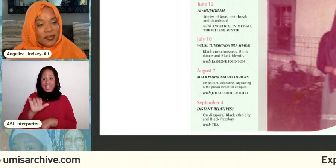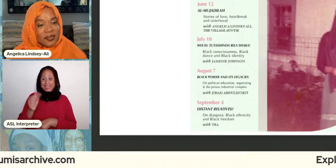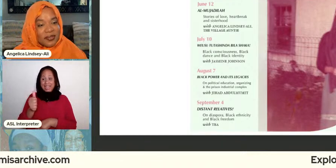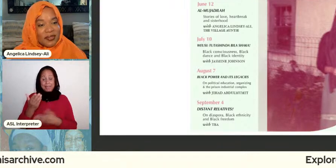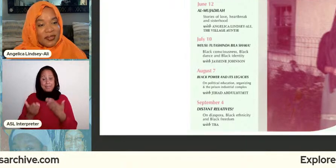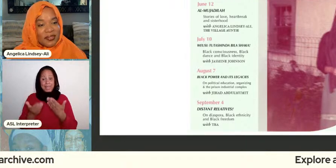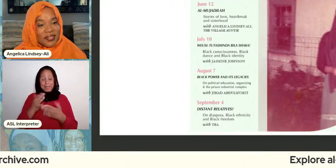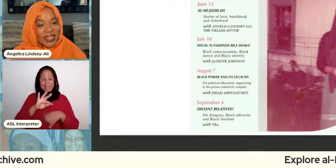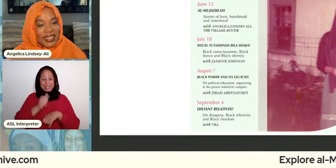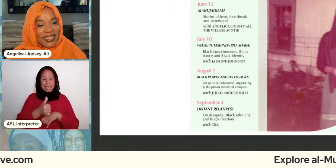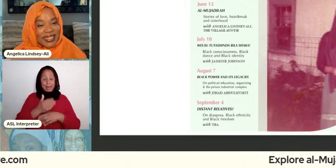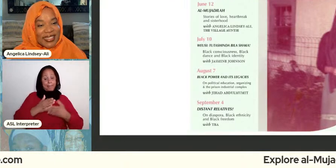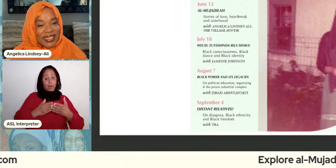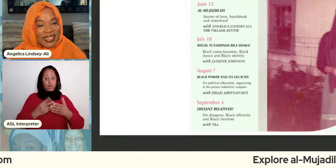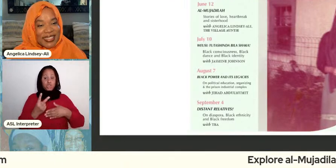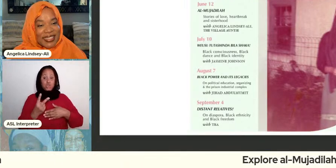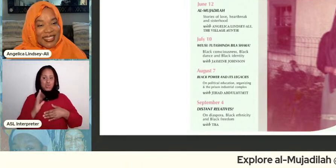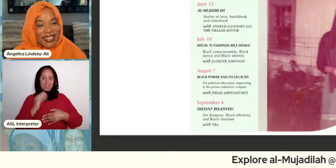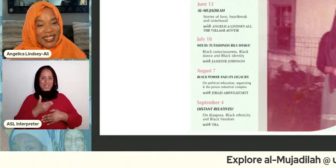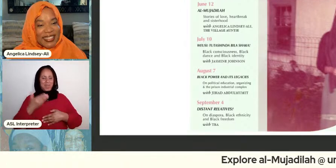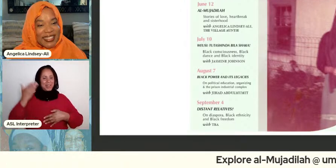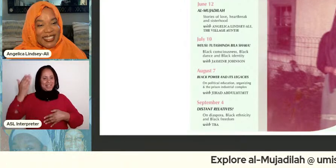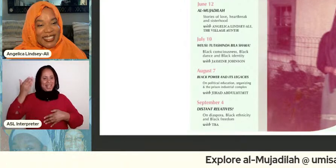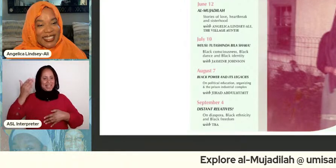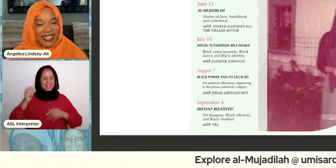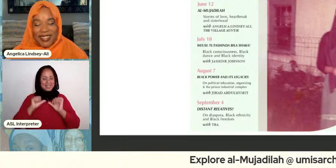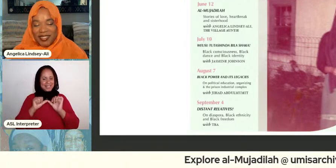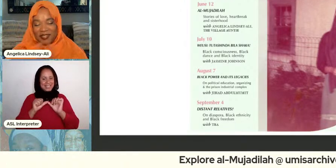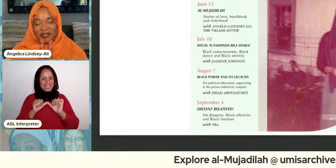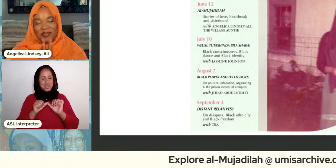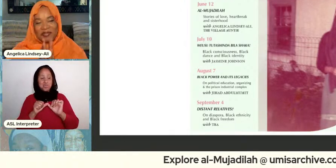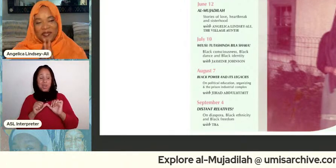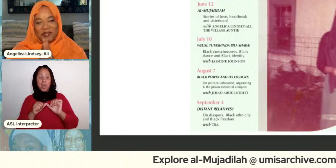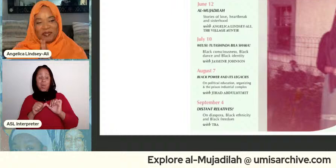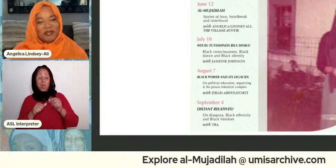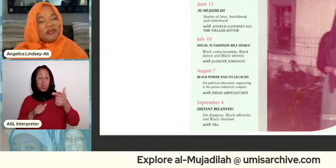so stay tuned angelica and i might have another another conversation around this exhibition and